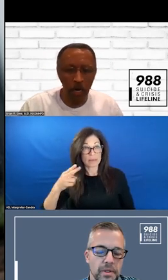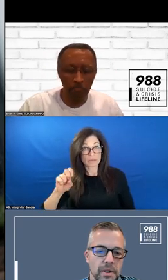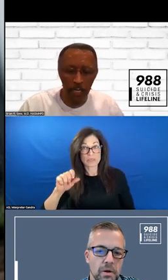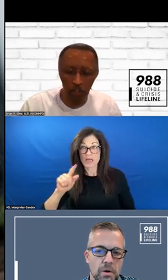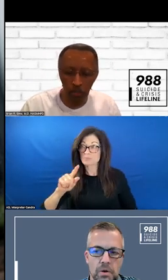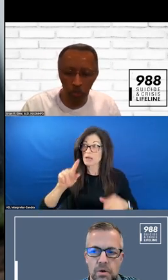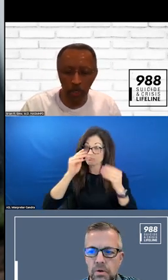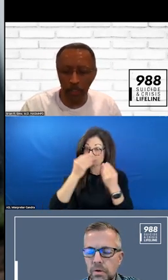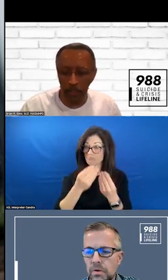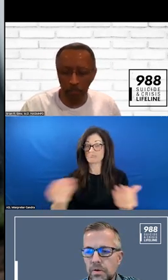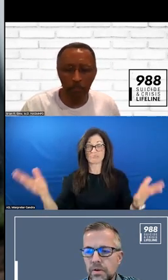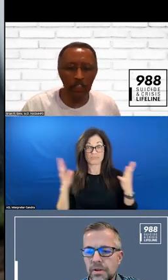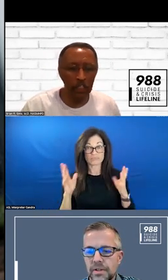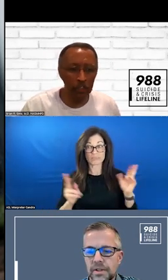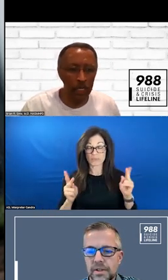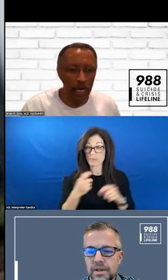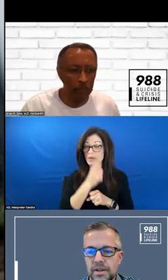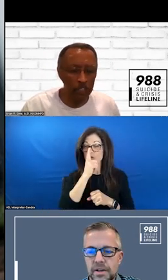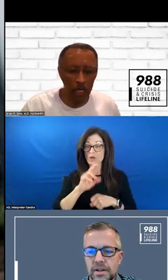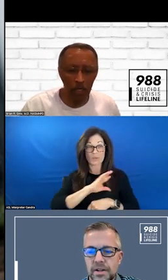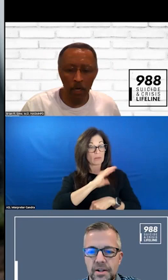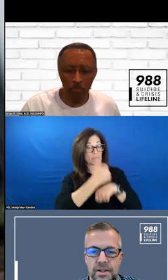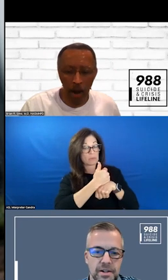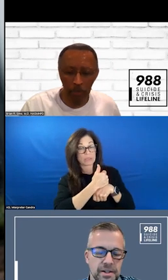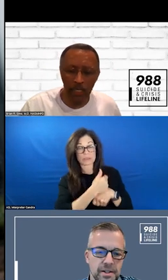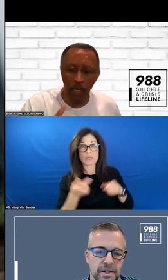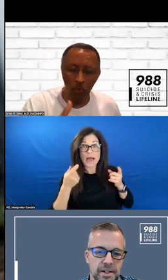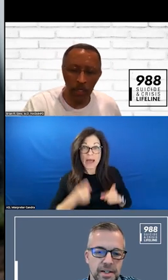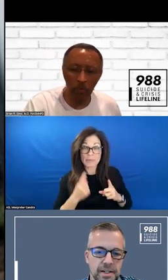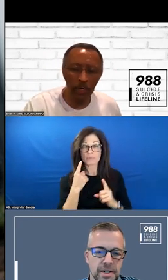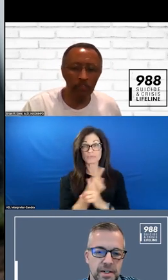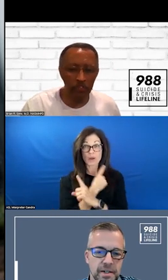OF MAKING SURE THIS IMPLEMENTATION IS DONE PROPERLY WORKING WITH